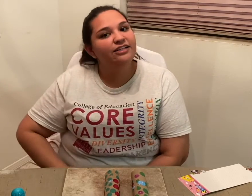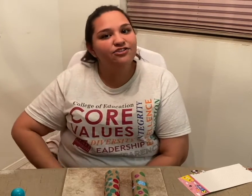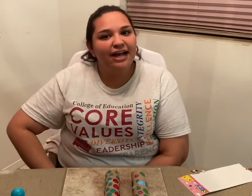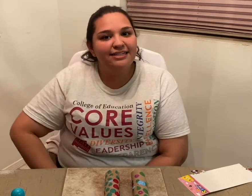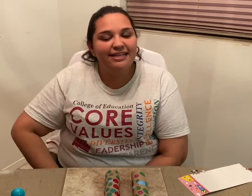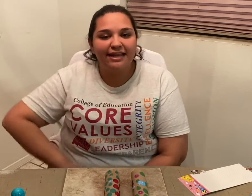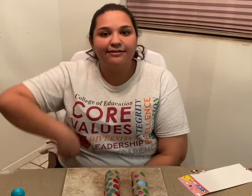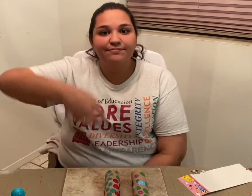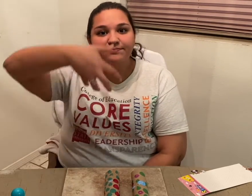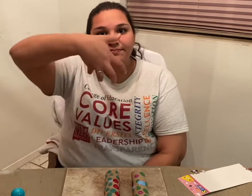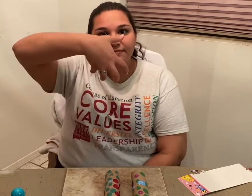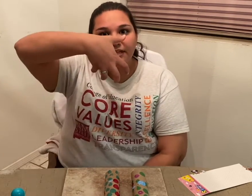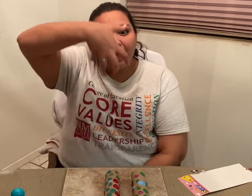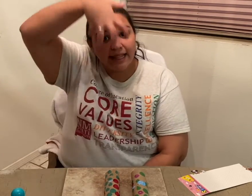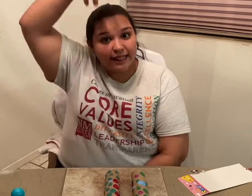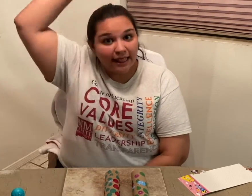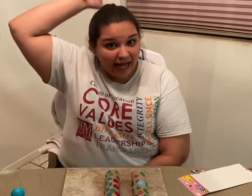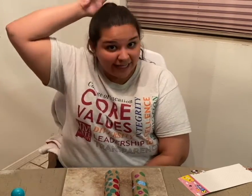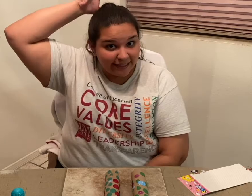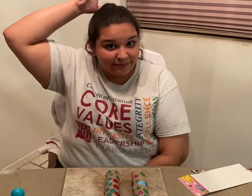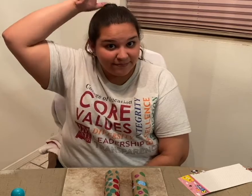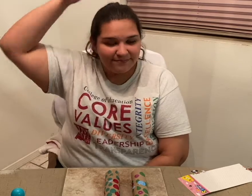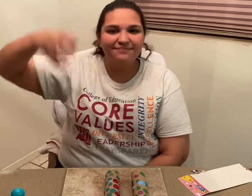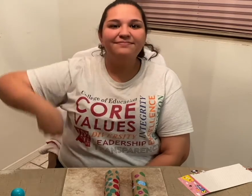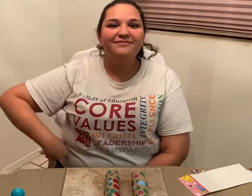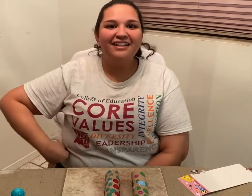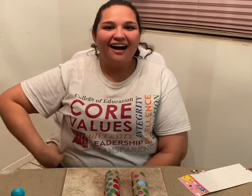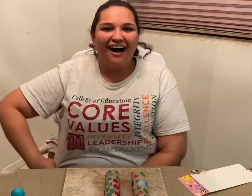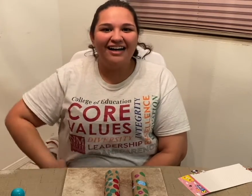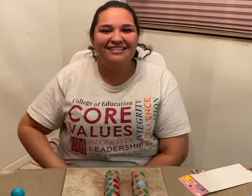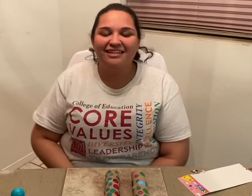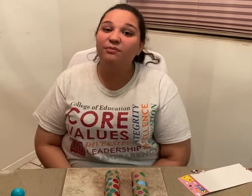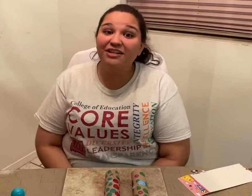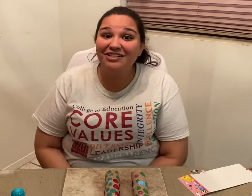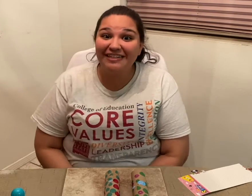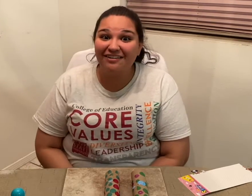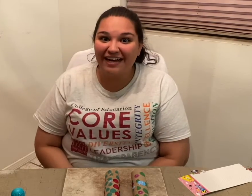try it together! Lion (signs 'lion'). Awesome! You're doing great at